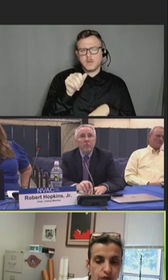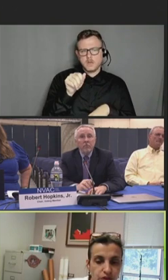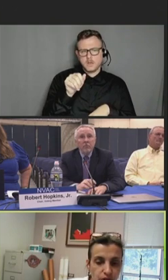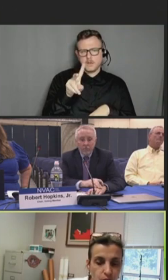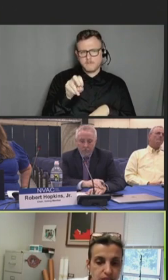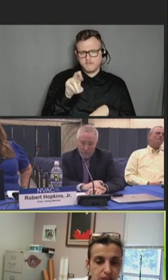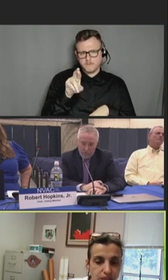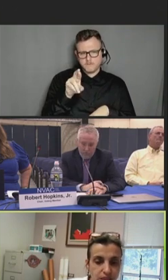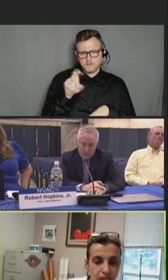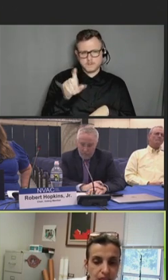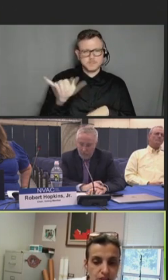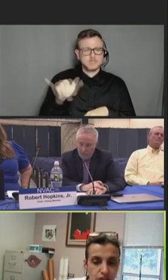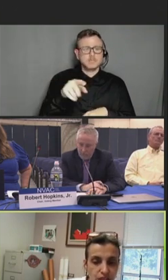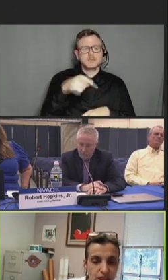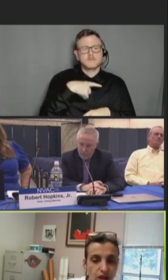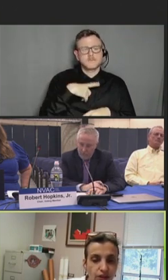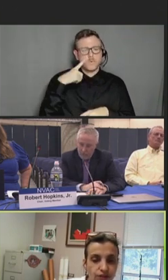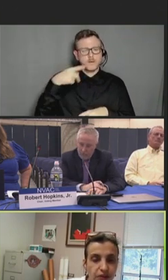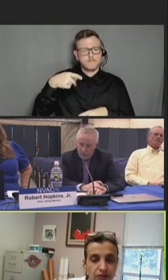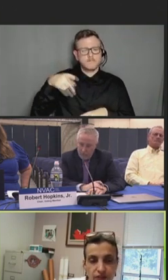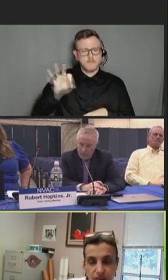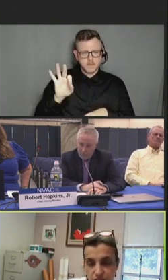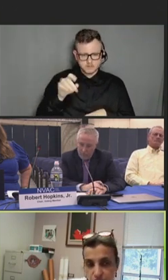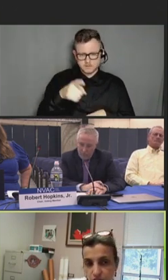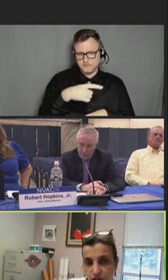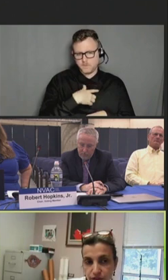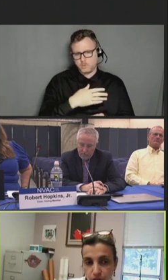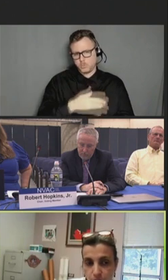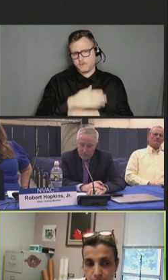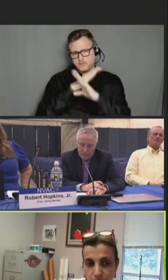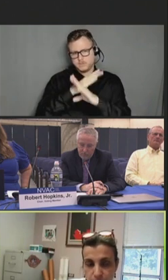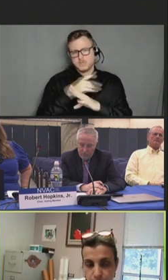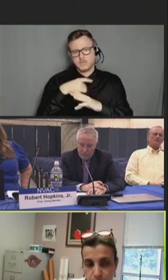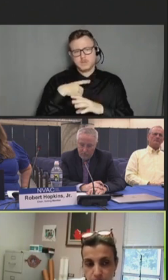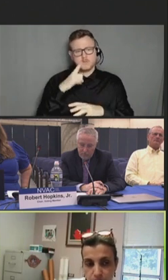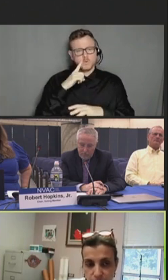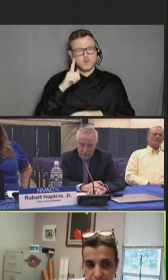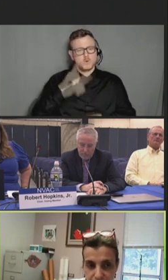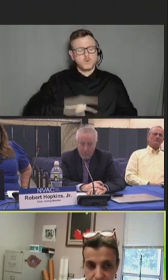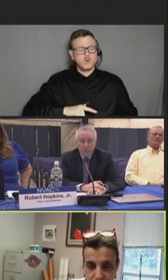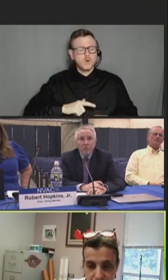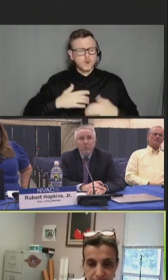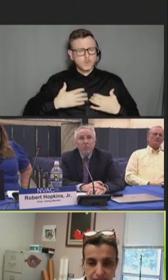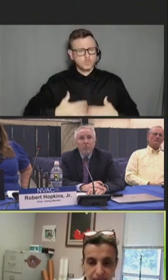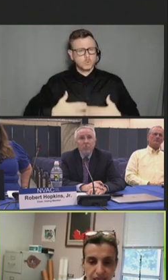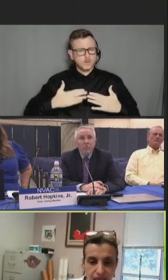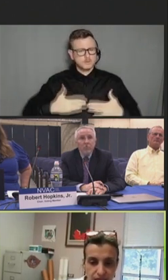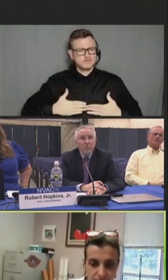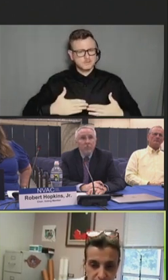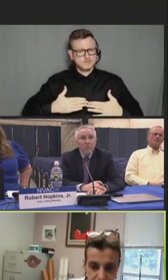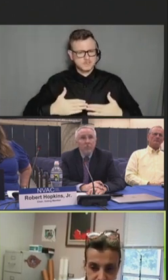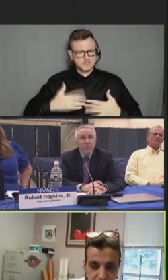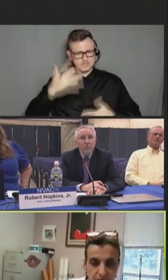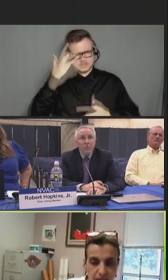for the requested indication of prevention of lower respiratory tract disease in infants